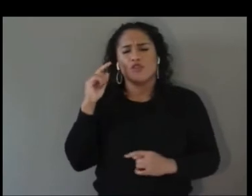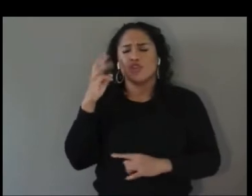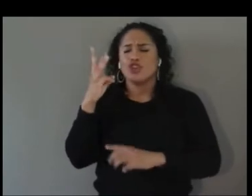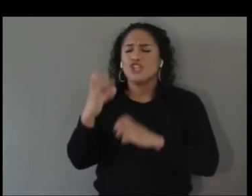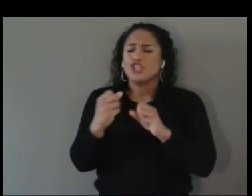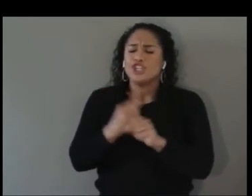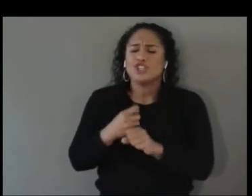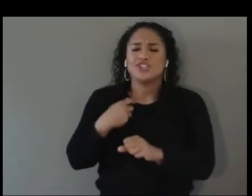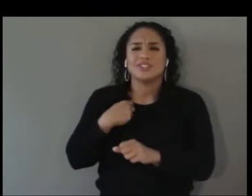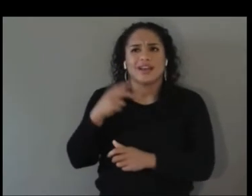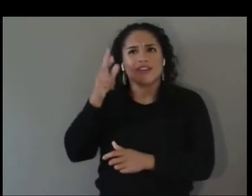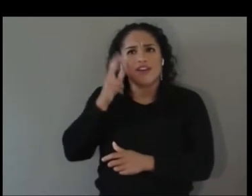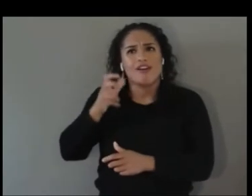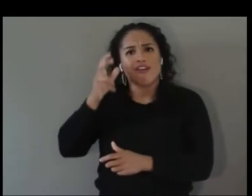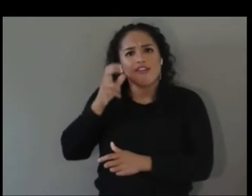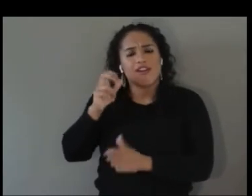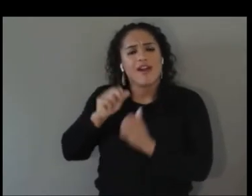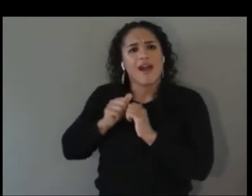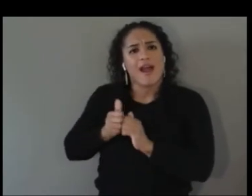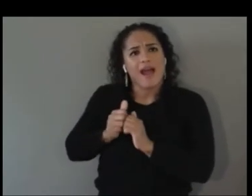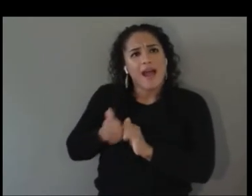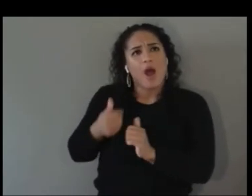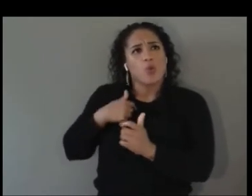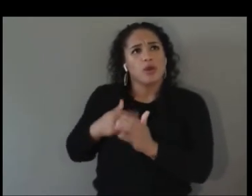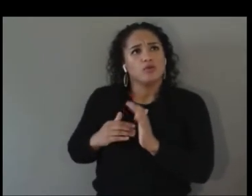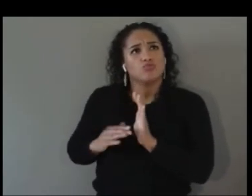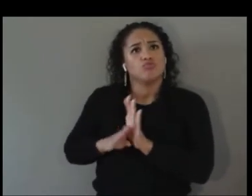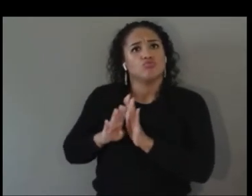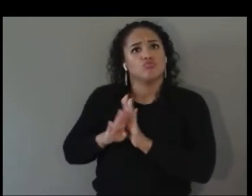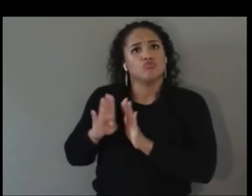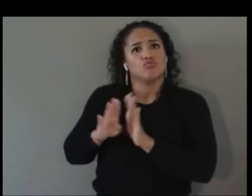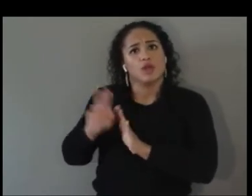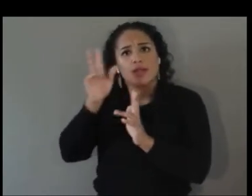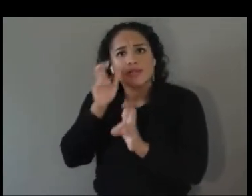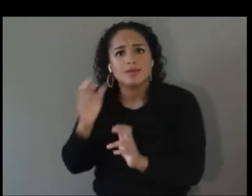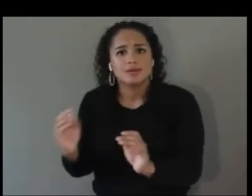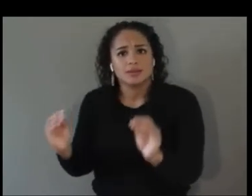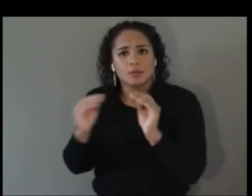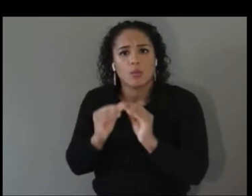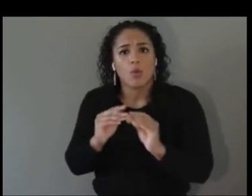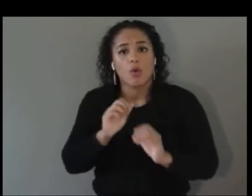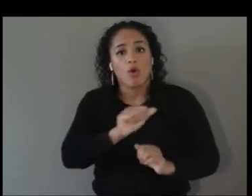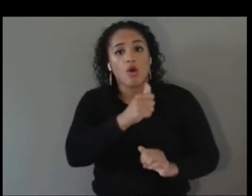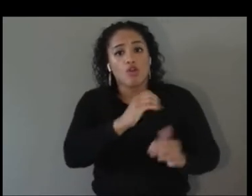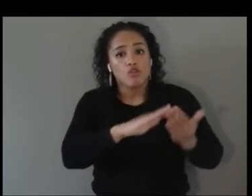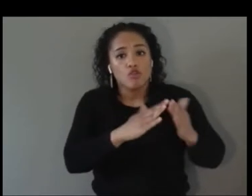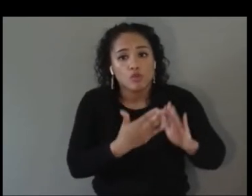as a man and black man can listen more to other communities that I could benefit from listening